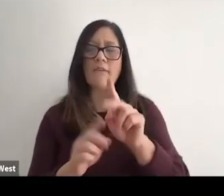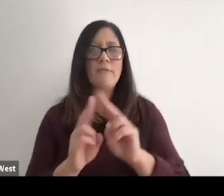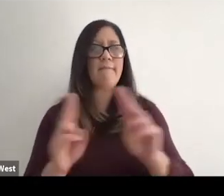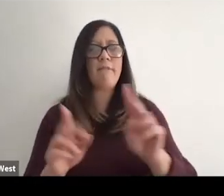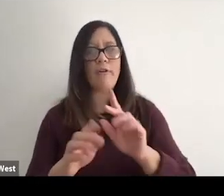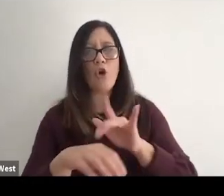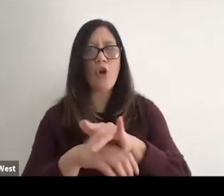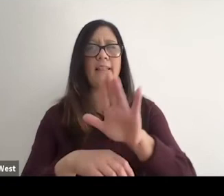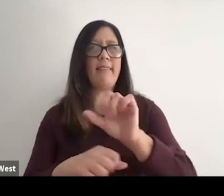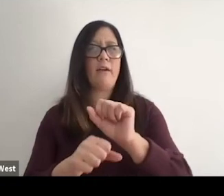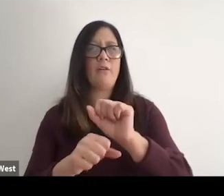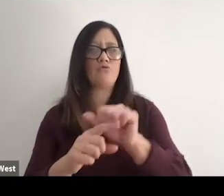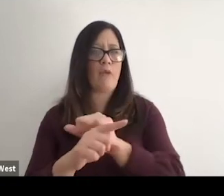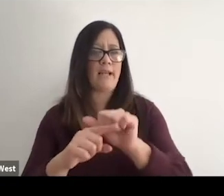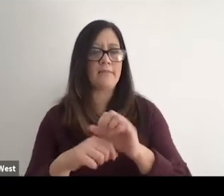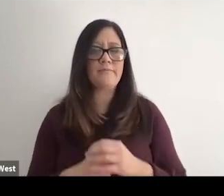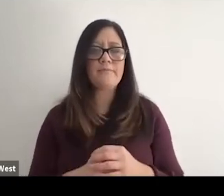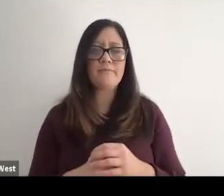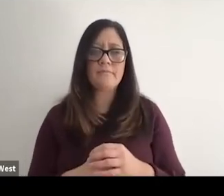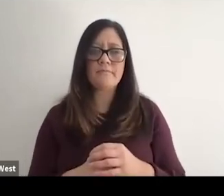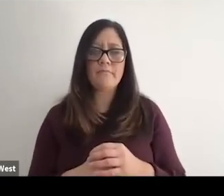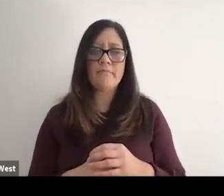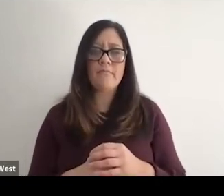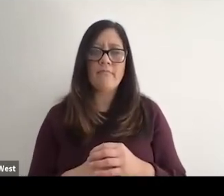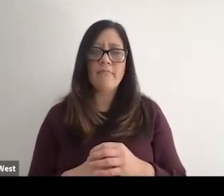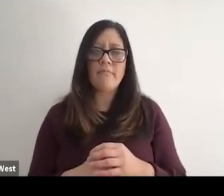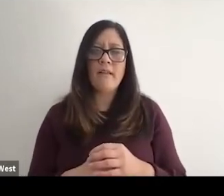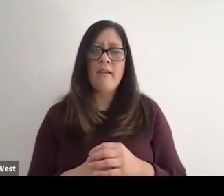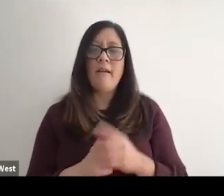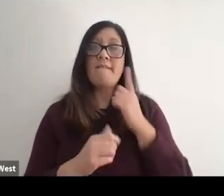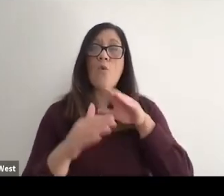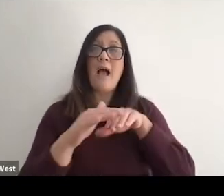with our future professionals. It relates to, you know, access to healthcare environments.